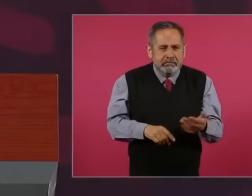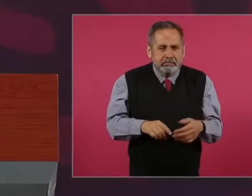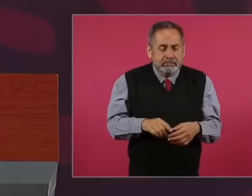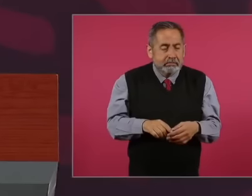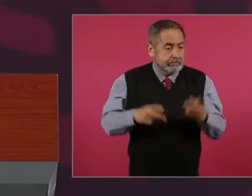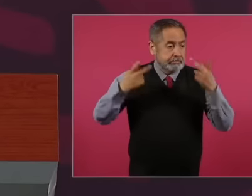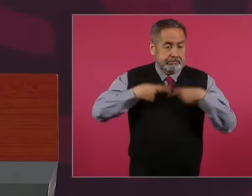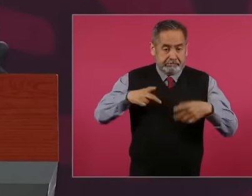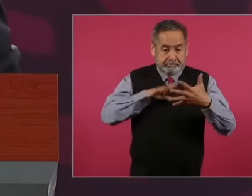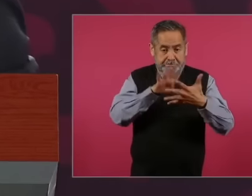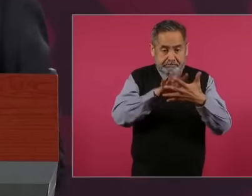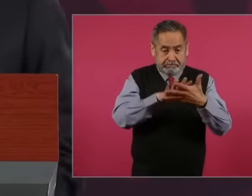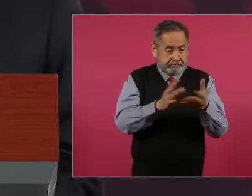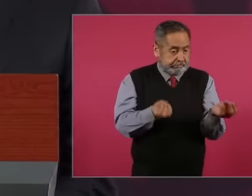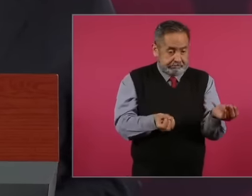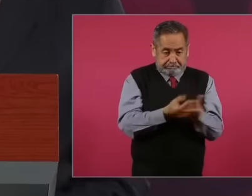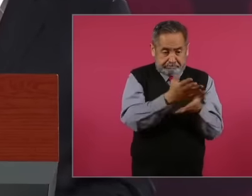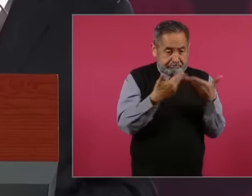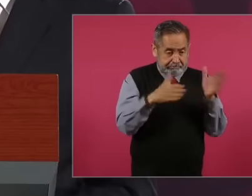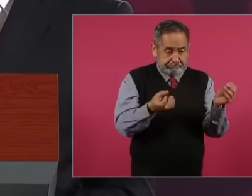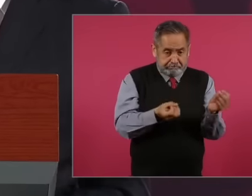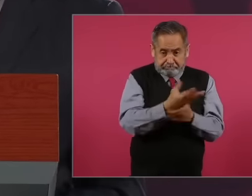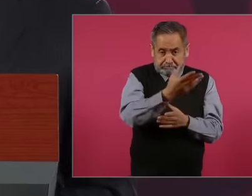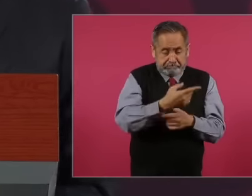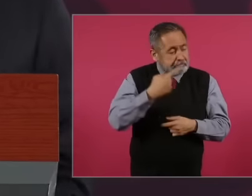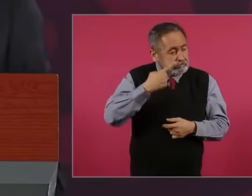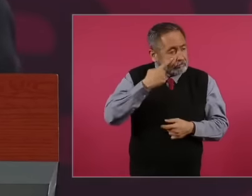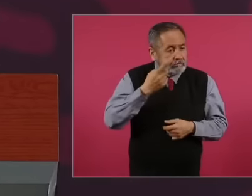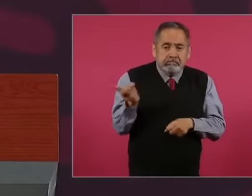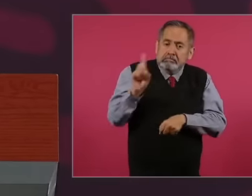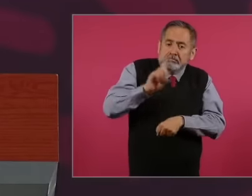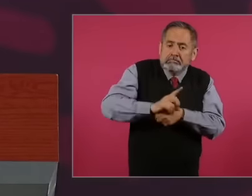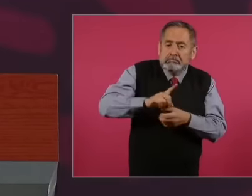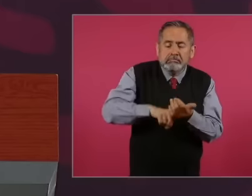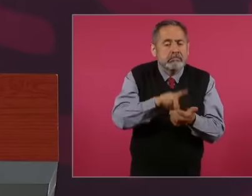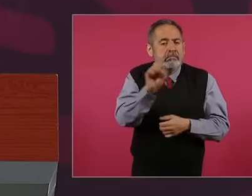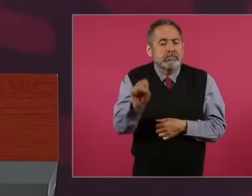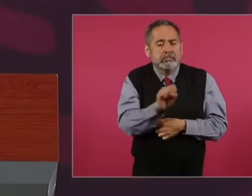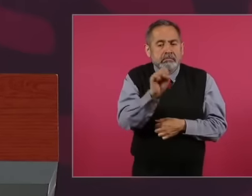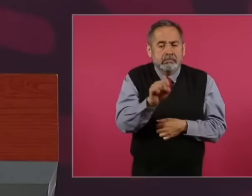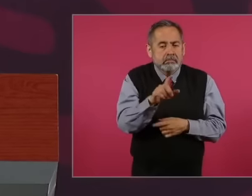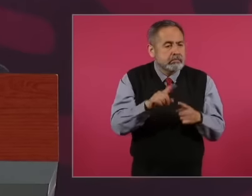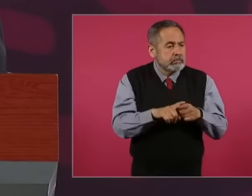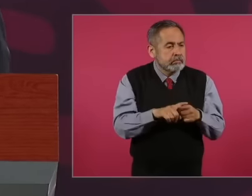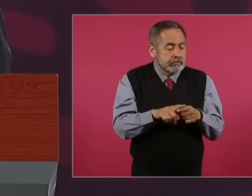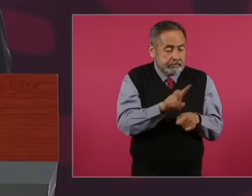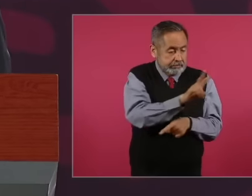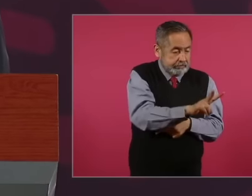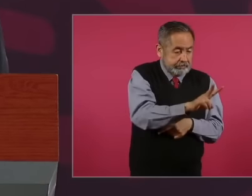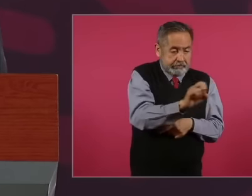criminals from Friday to Sunday